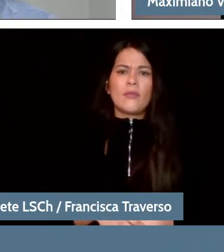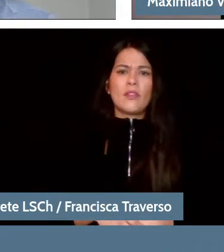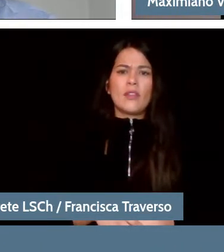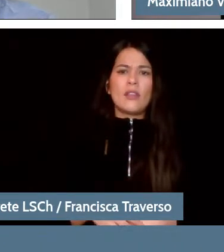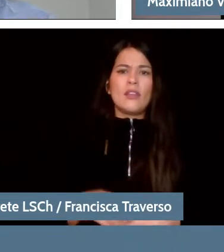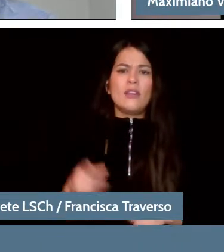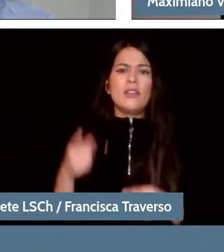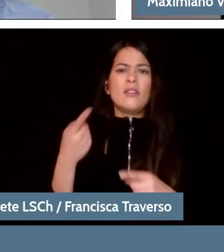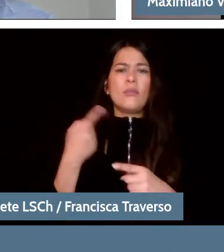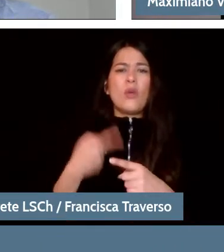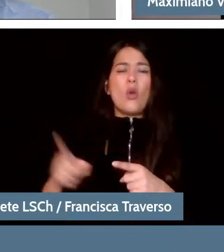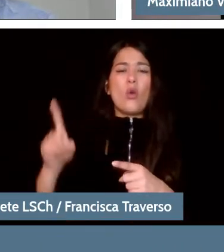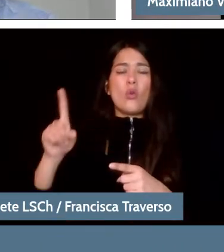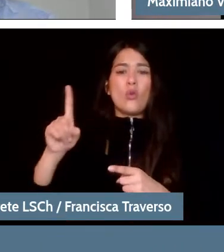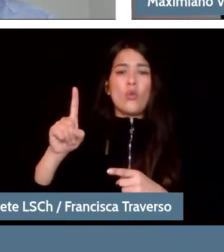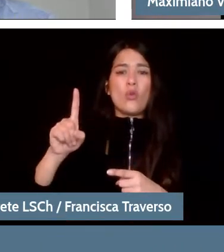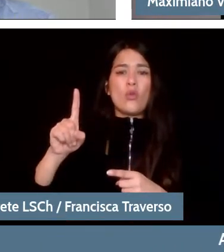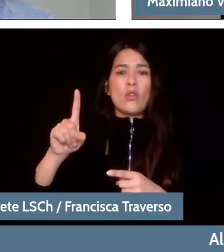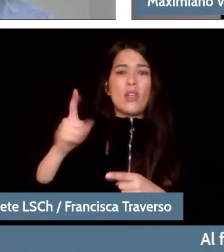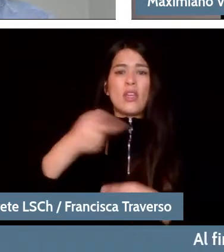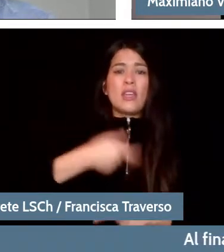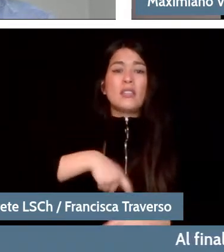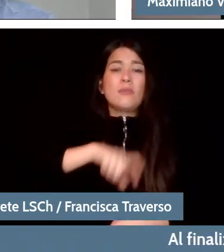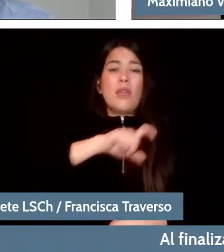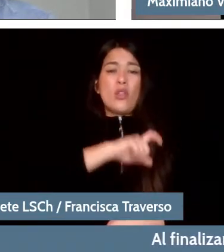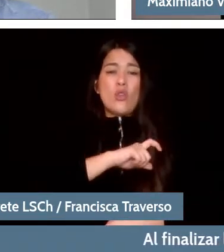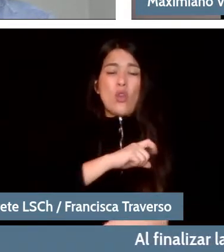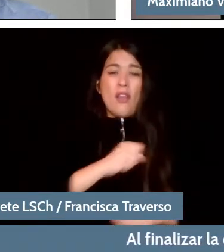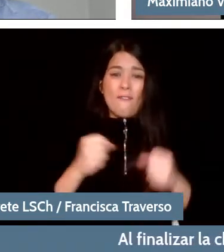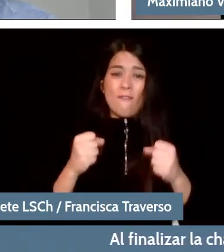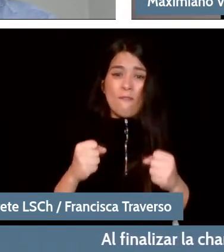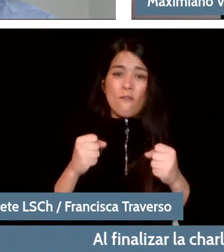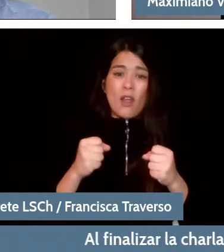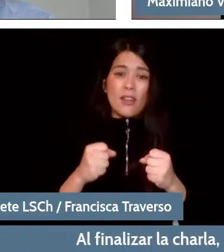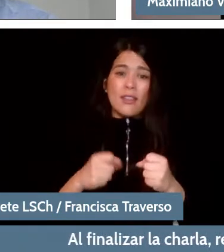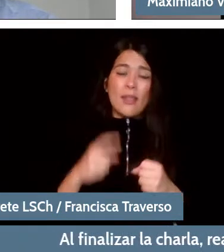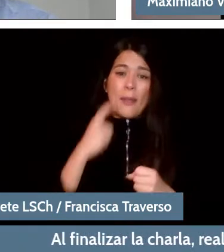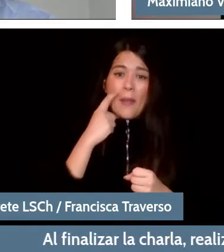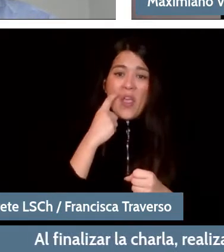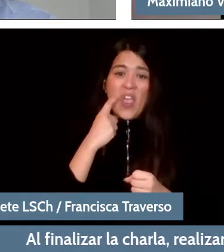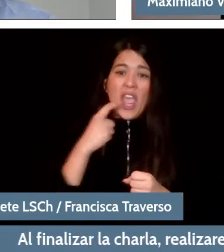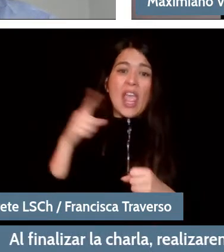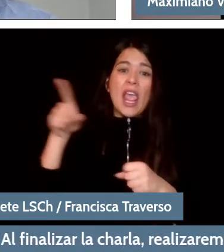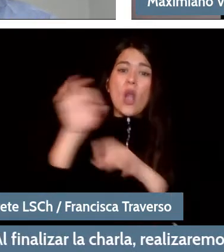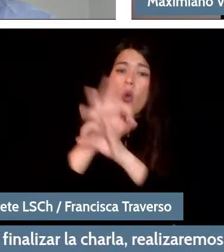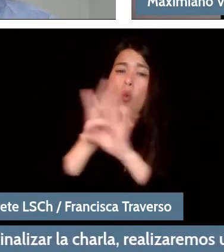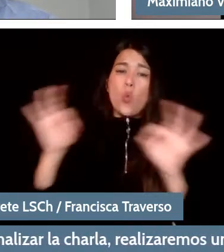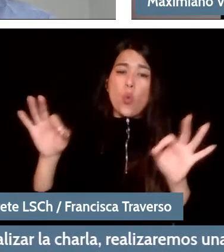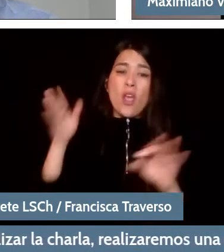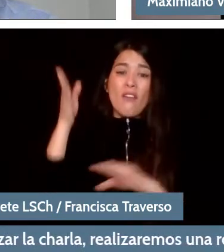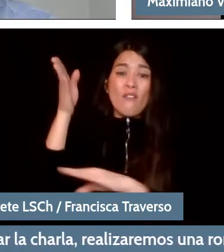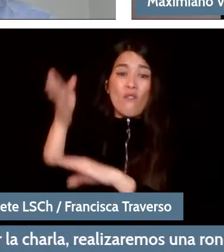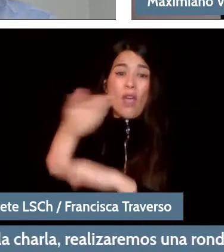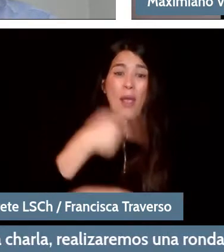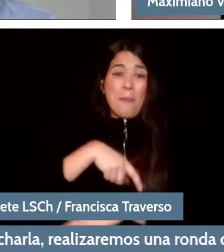It is the most Spanish score ever written, and yet Debussy was never in Spain. So what's in that score?